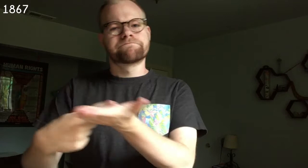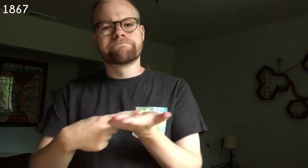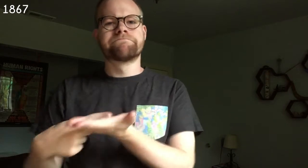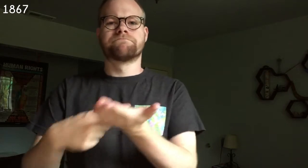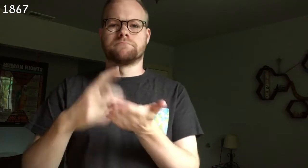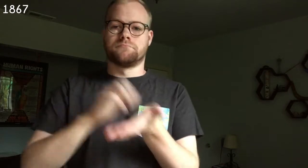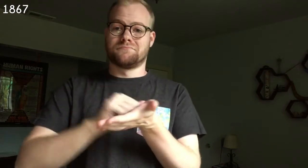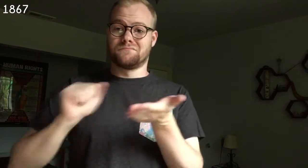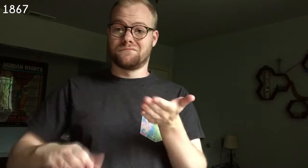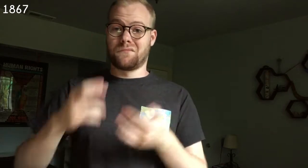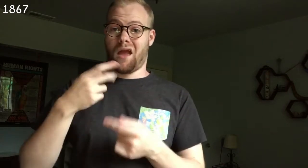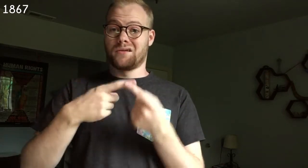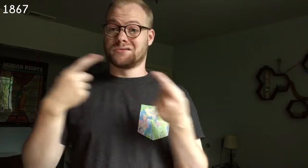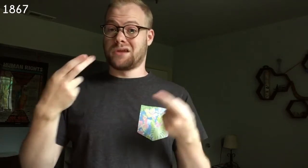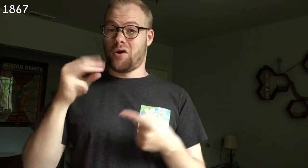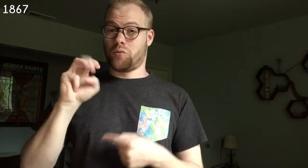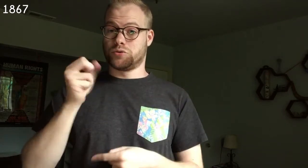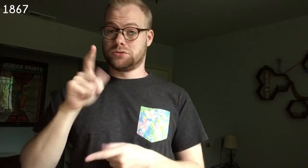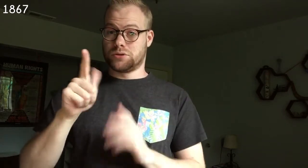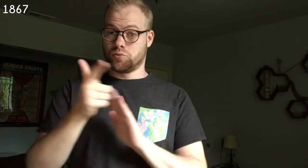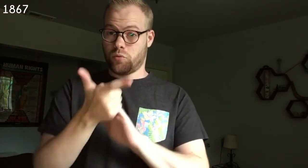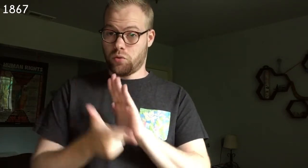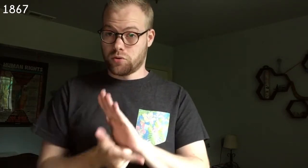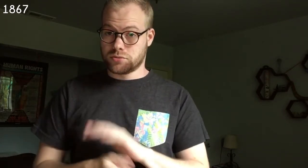urging the repeal of anti-homosexual laws.